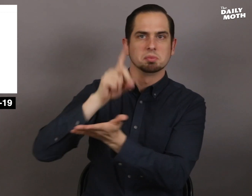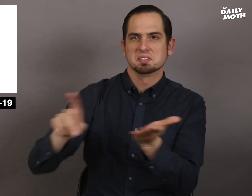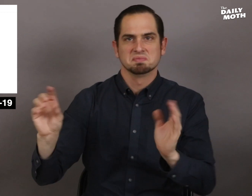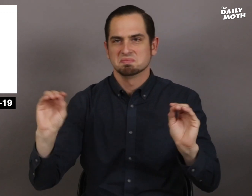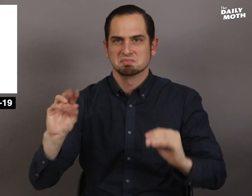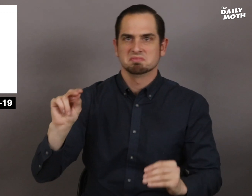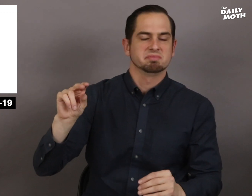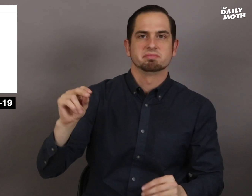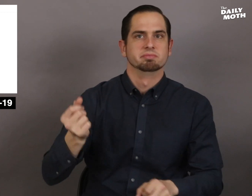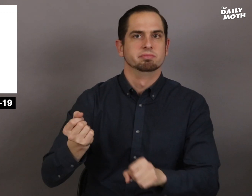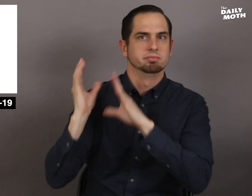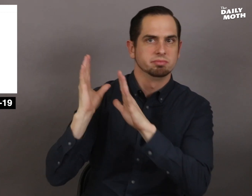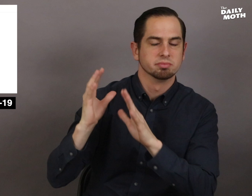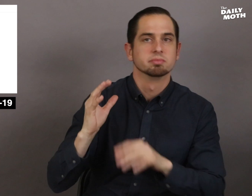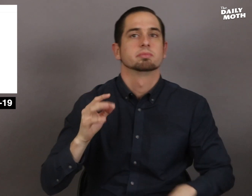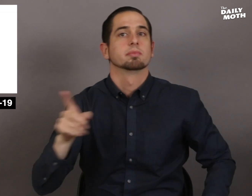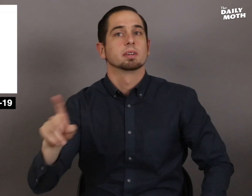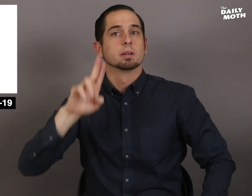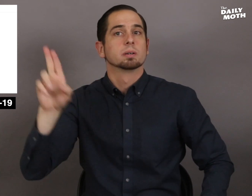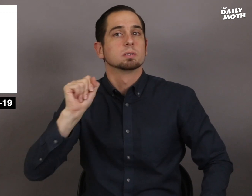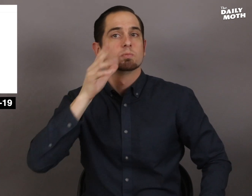discrimination and threw out major parts of the lawsuit.